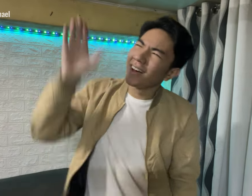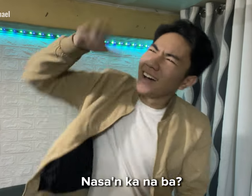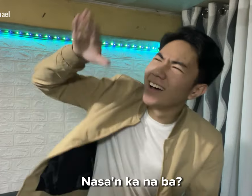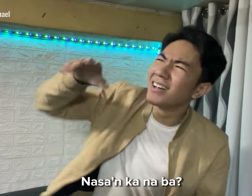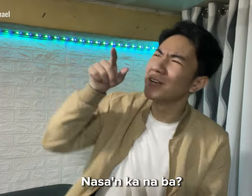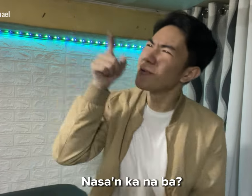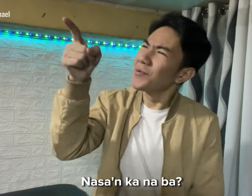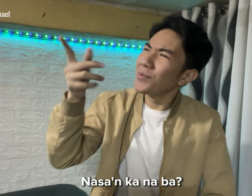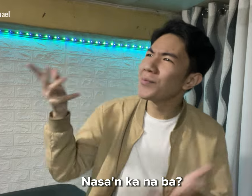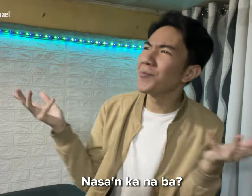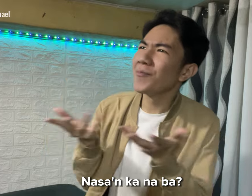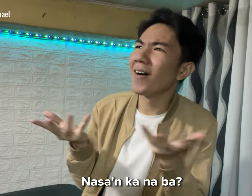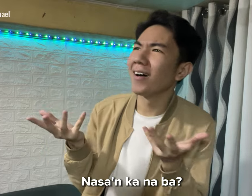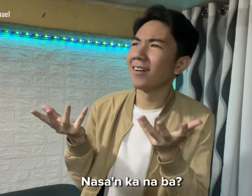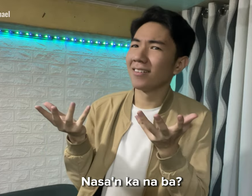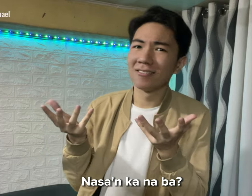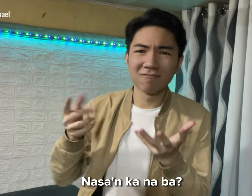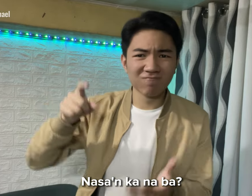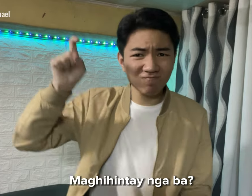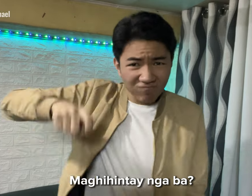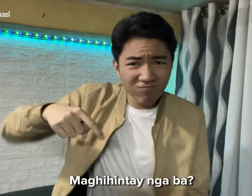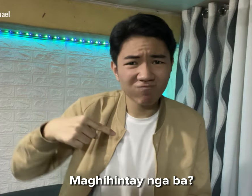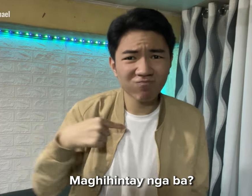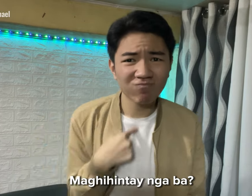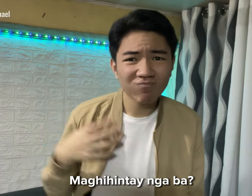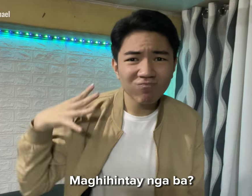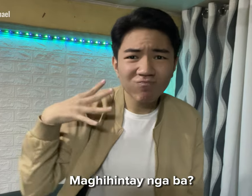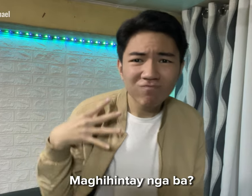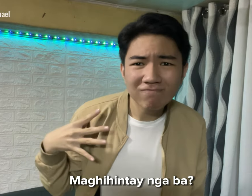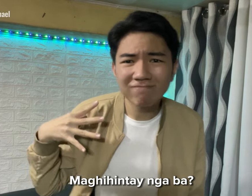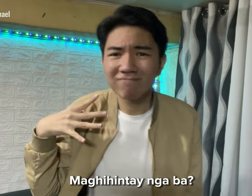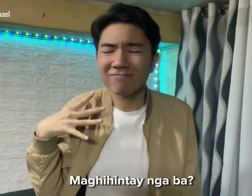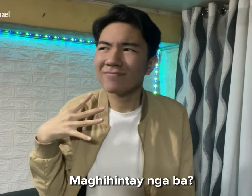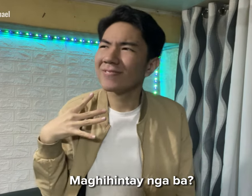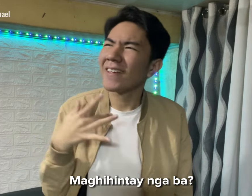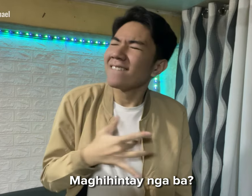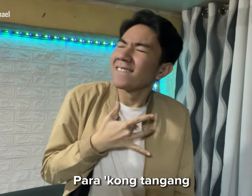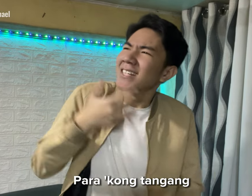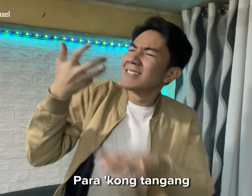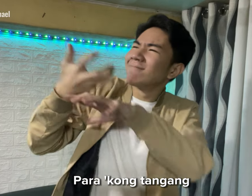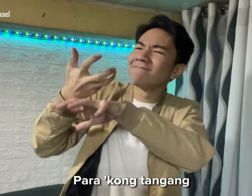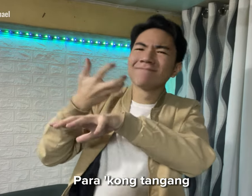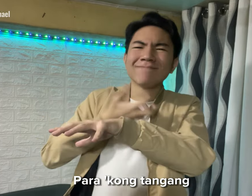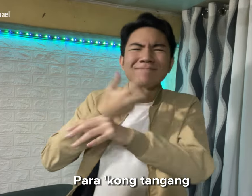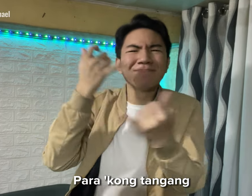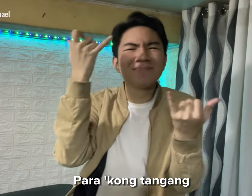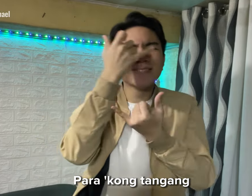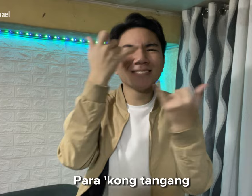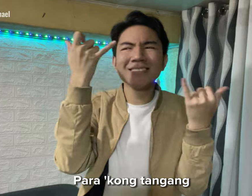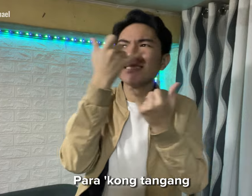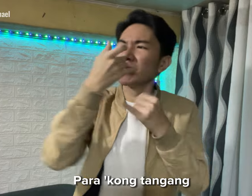Where the hell are you? Should I keep on waiting? I feel like I'm being a fool